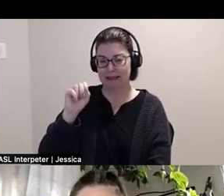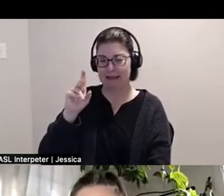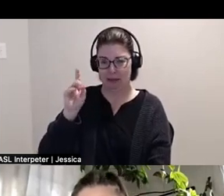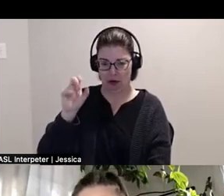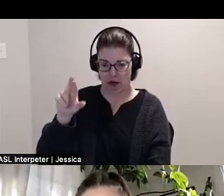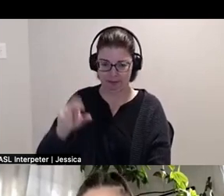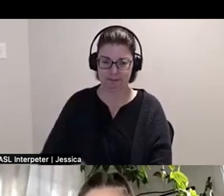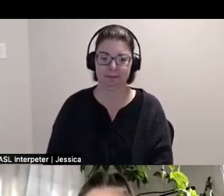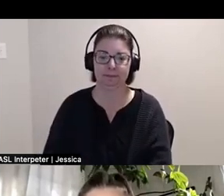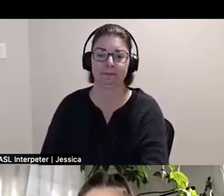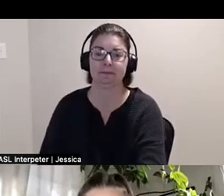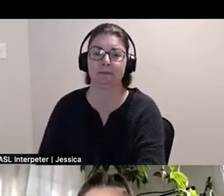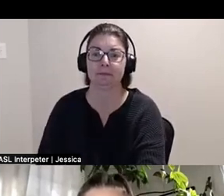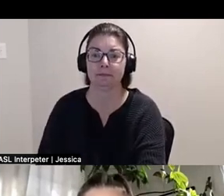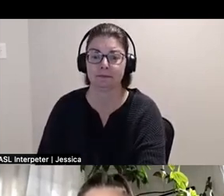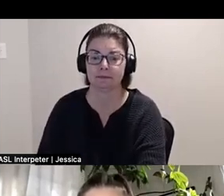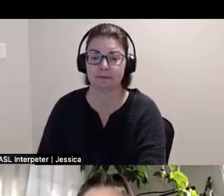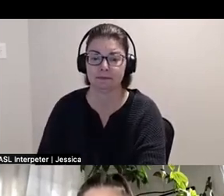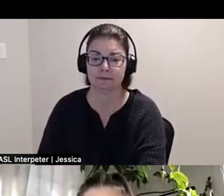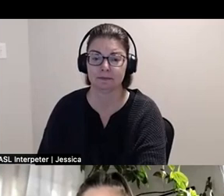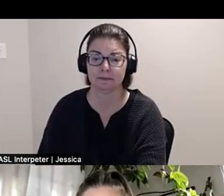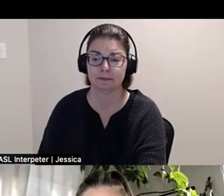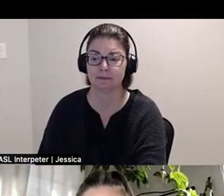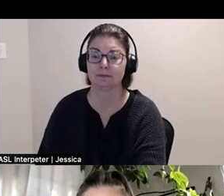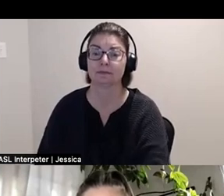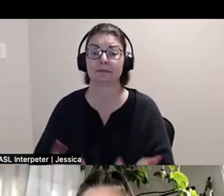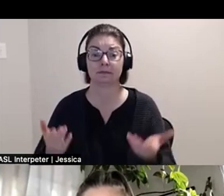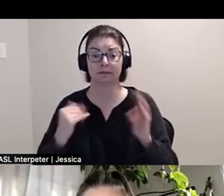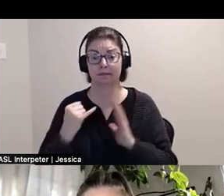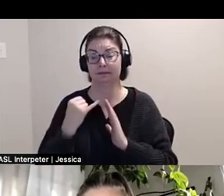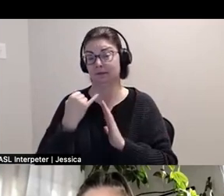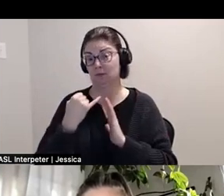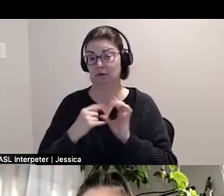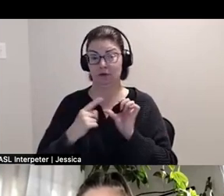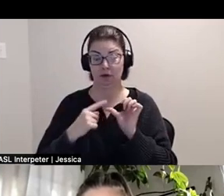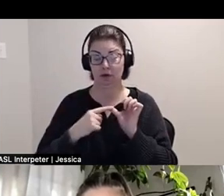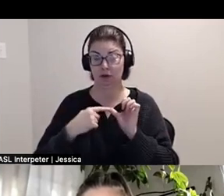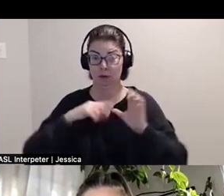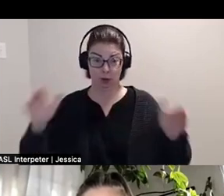And then speaking to our artists, the first artist I would like to introduce is